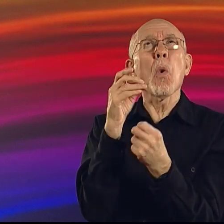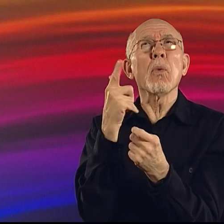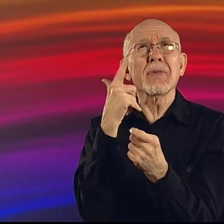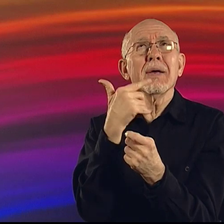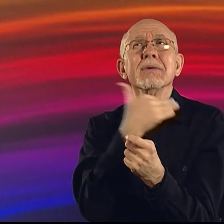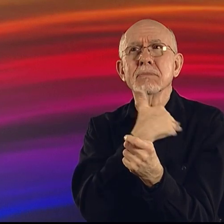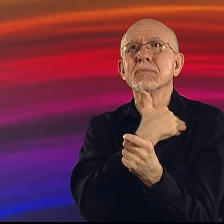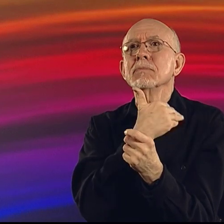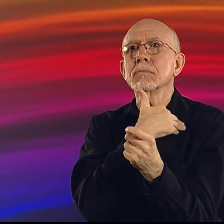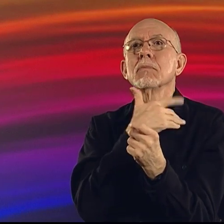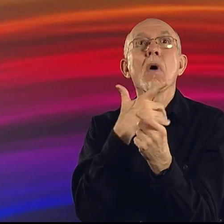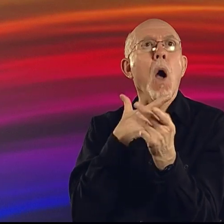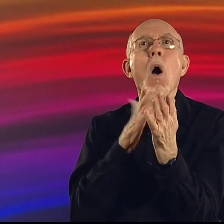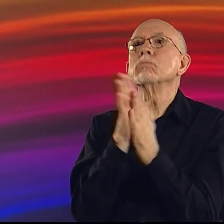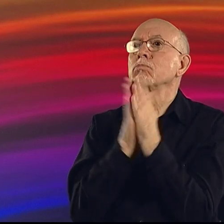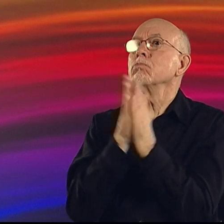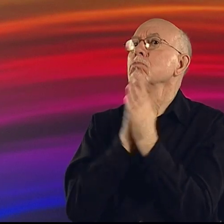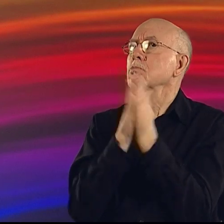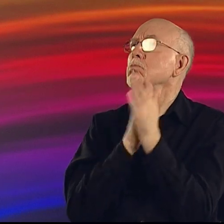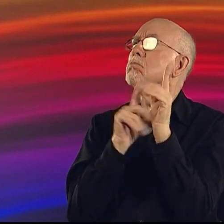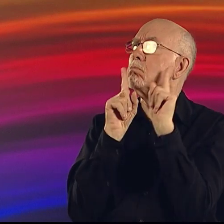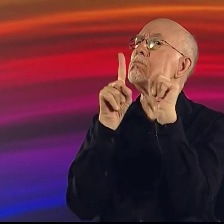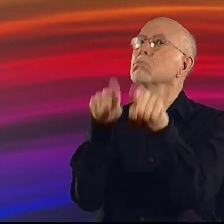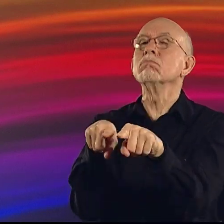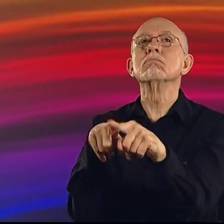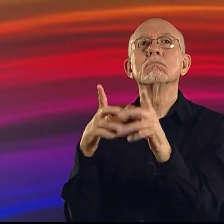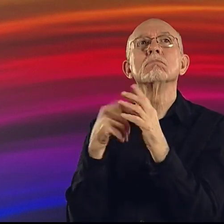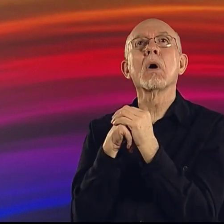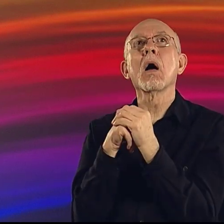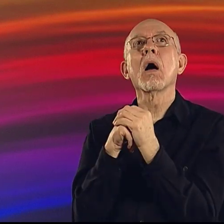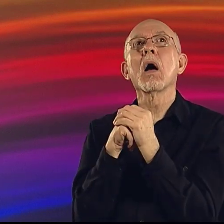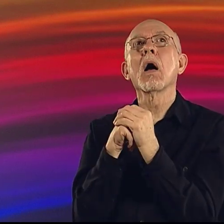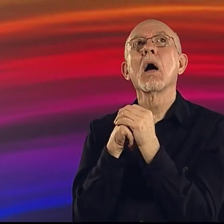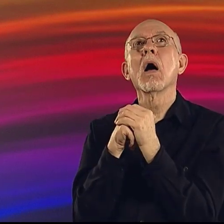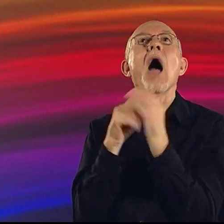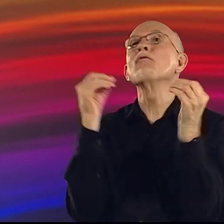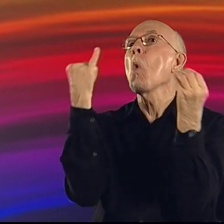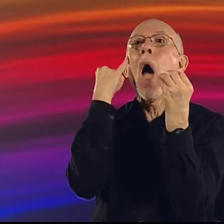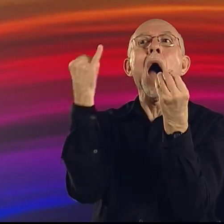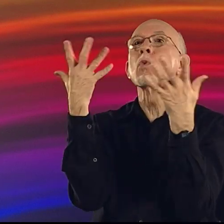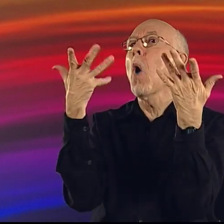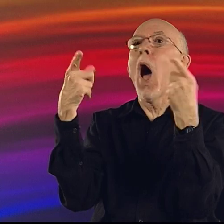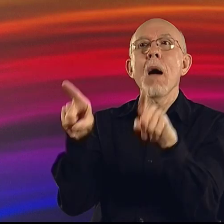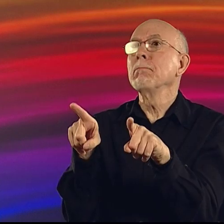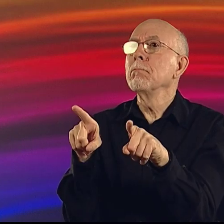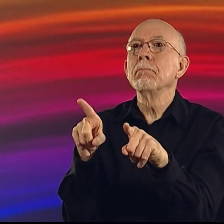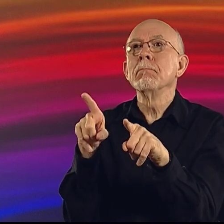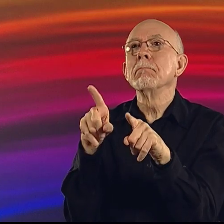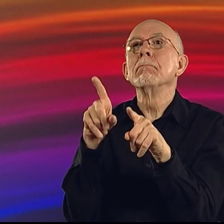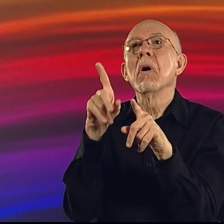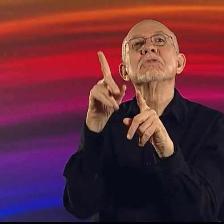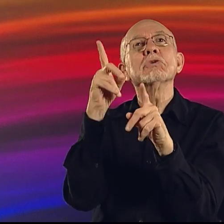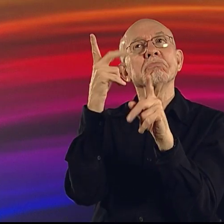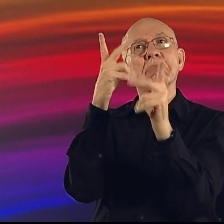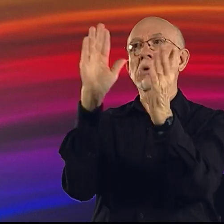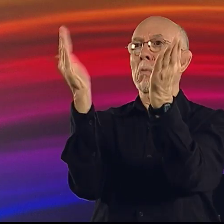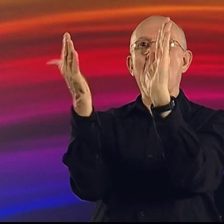because Jim Cohn had let me know that maybe it was something that was worthwhile going to. I had no idea of what was going to happen.